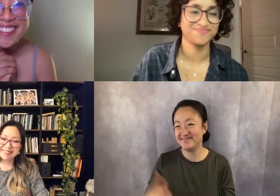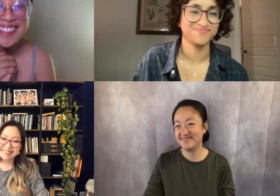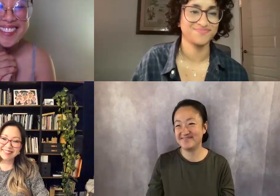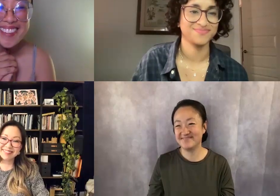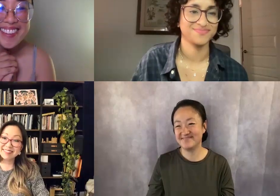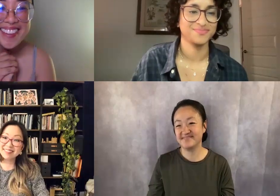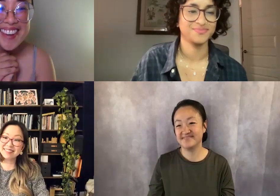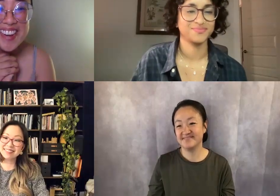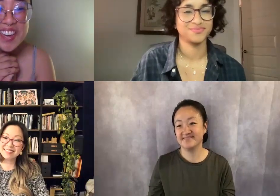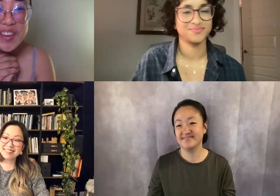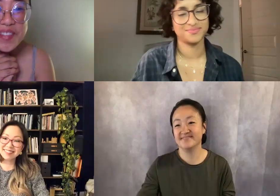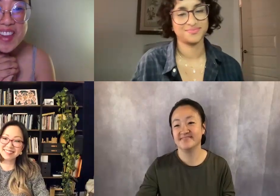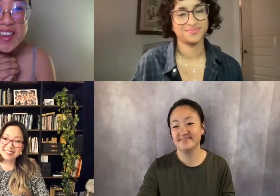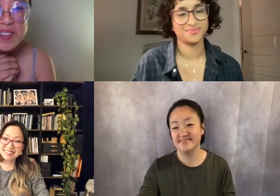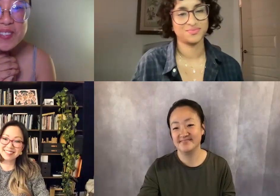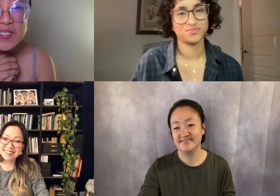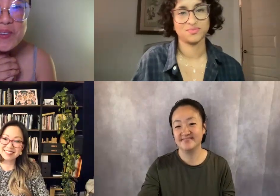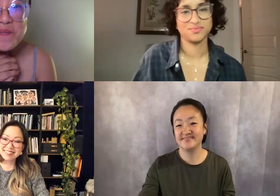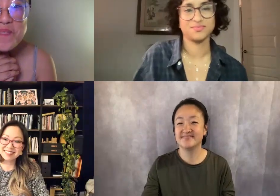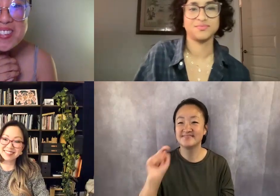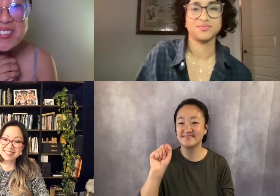I love you too, big ditto!